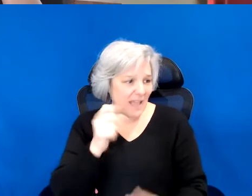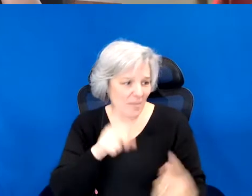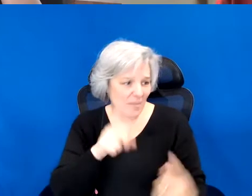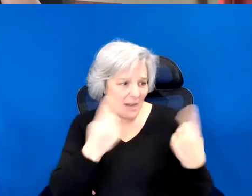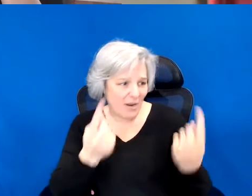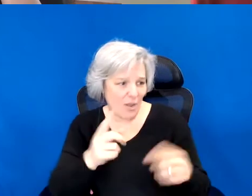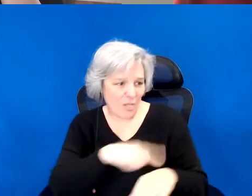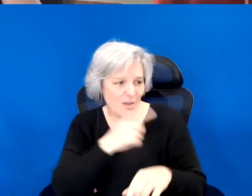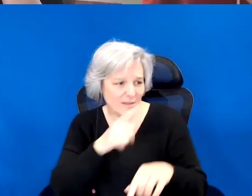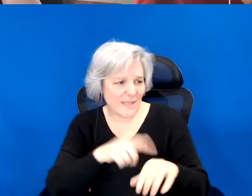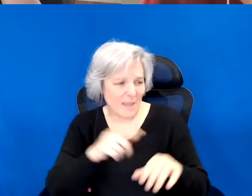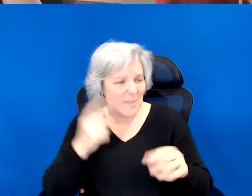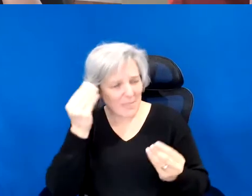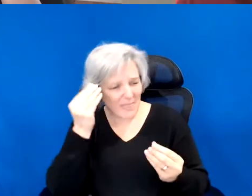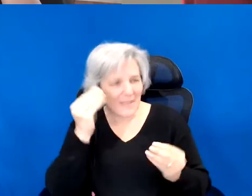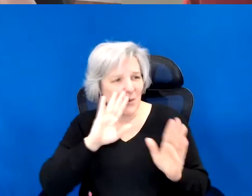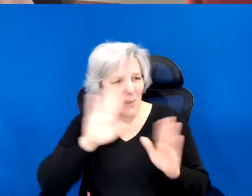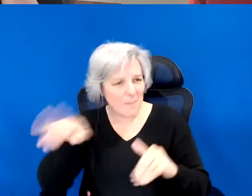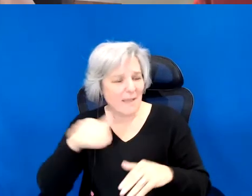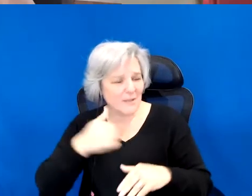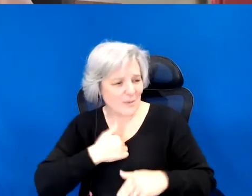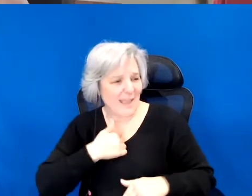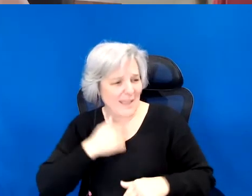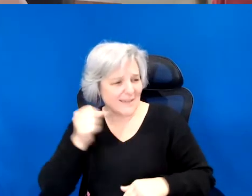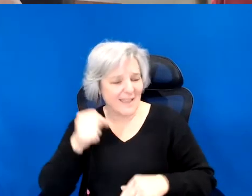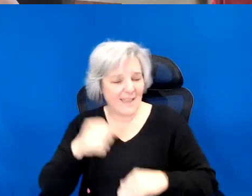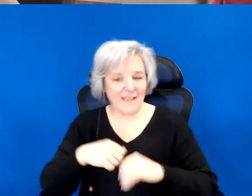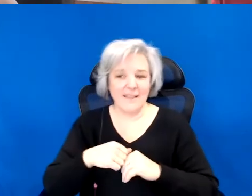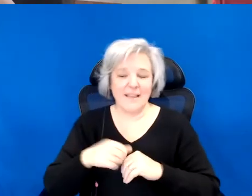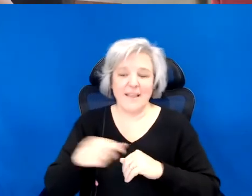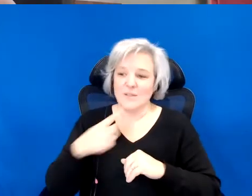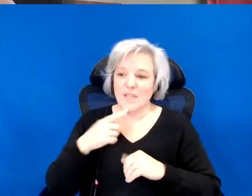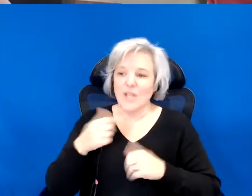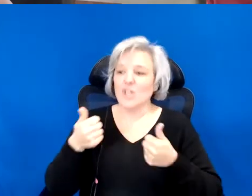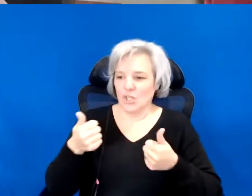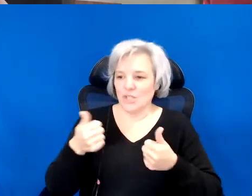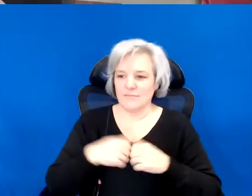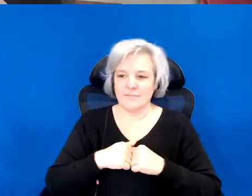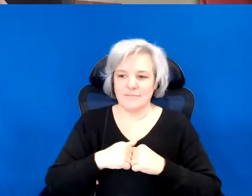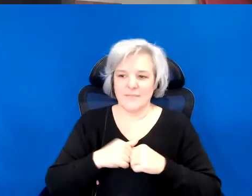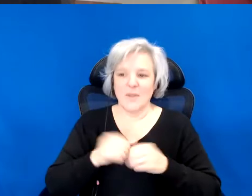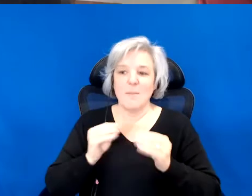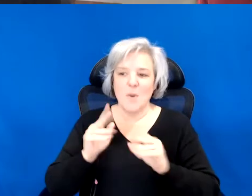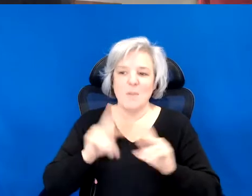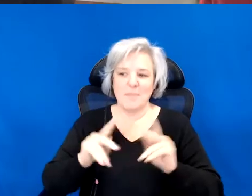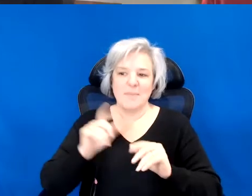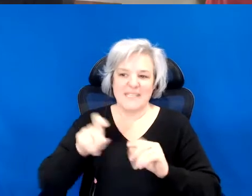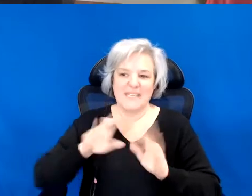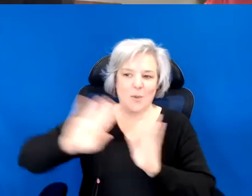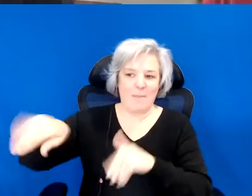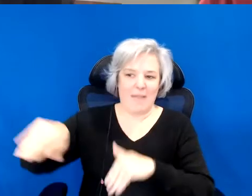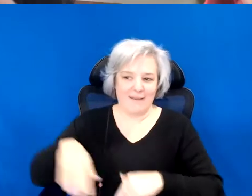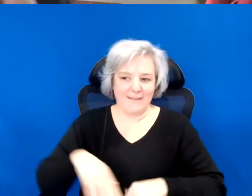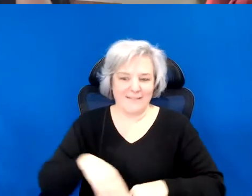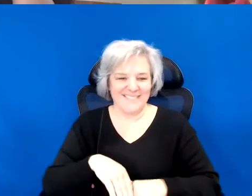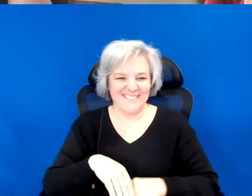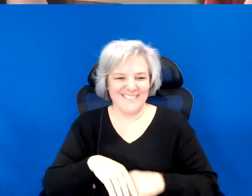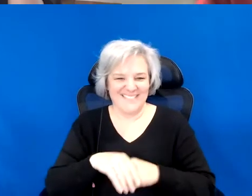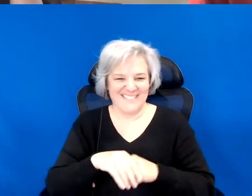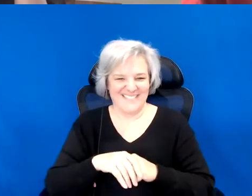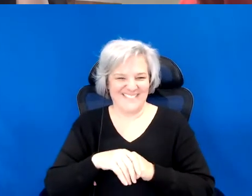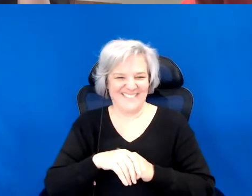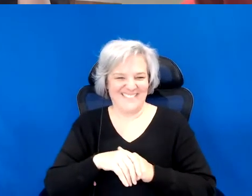I've been thinking about returning to Canada. You said, good, more people need to go back.